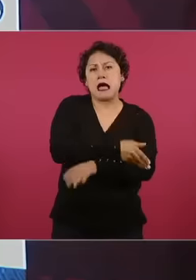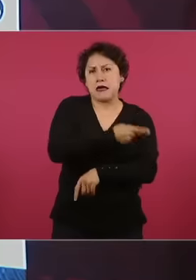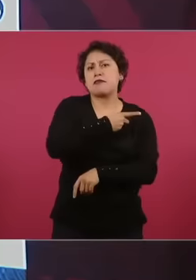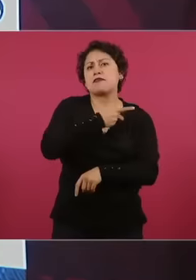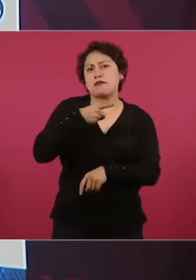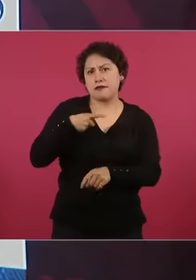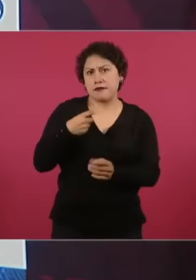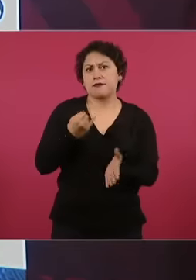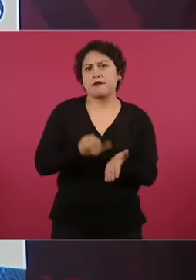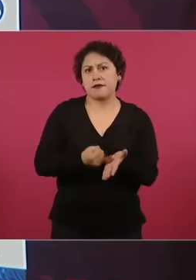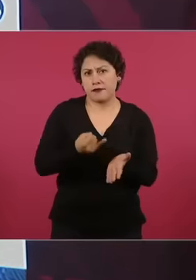on the